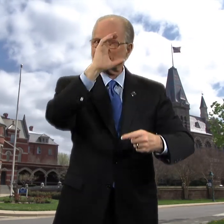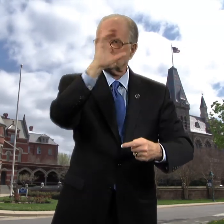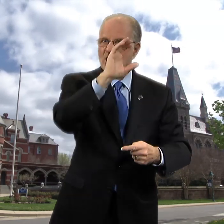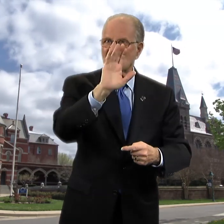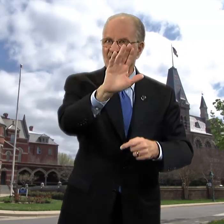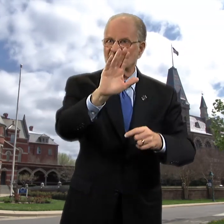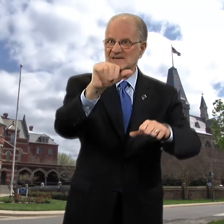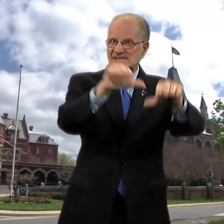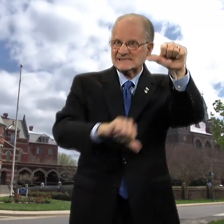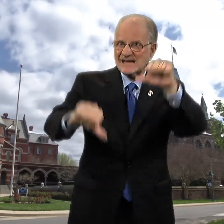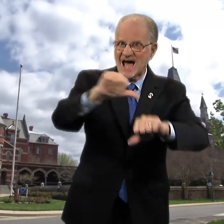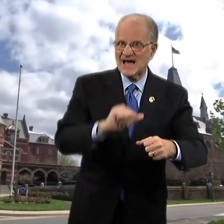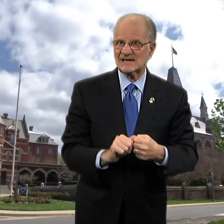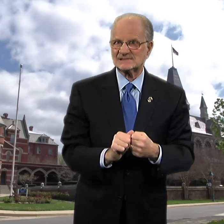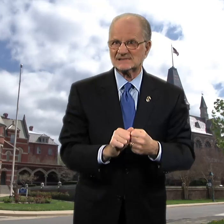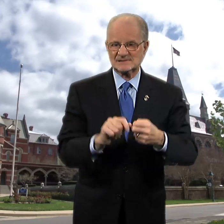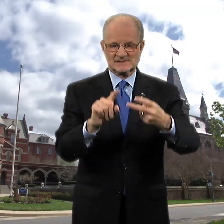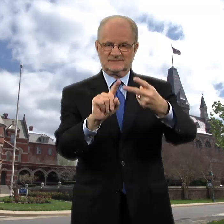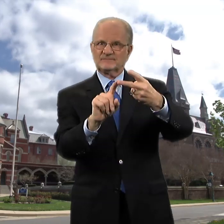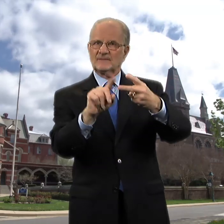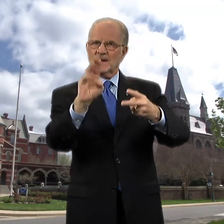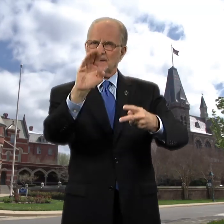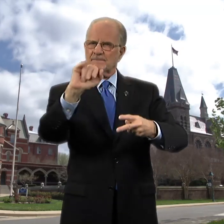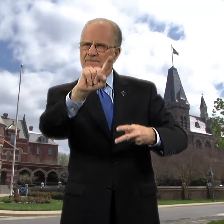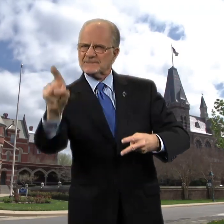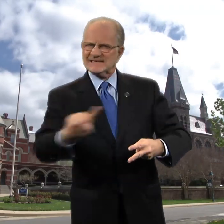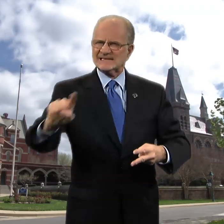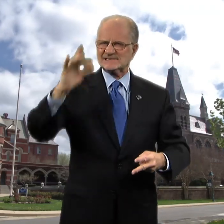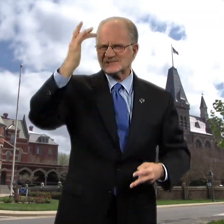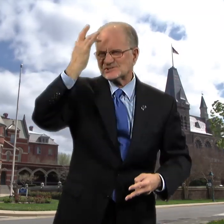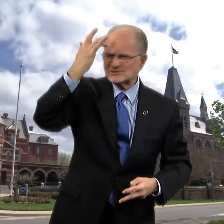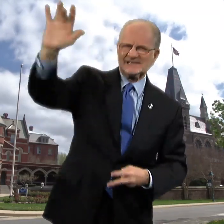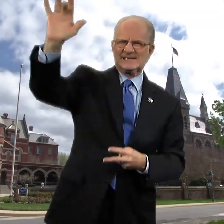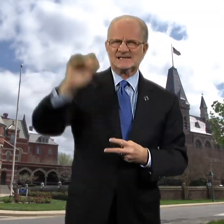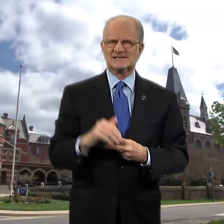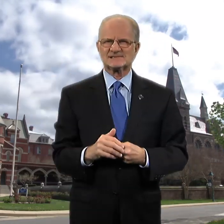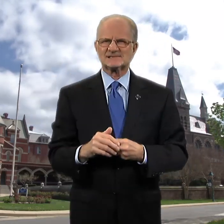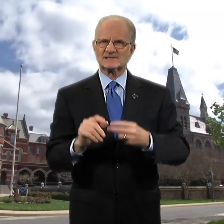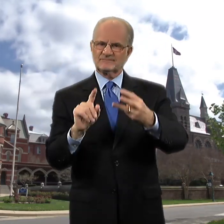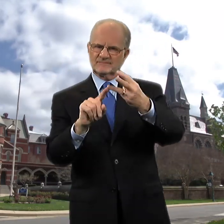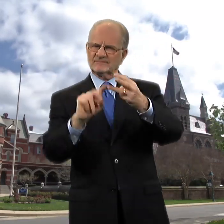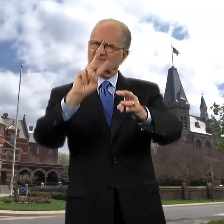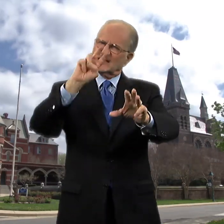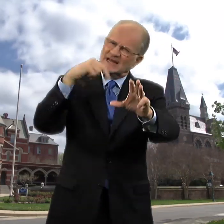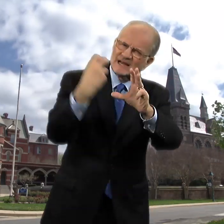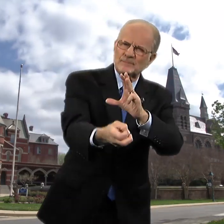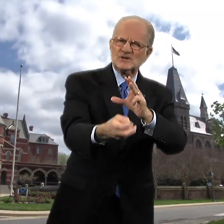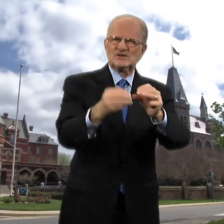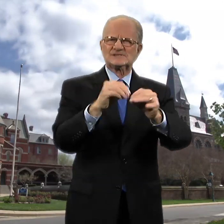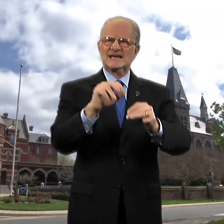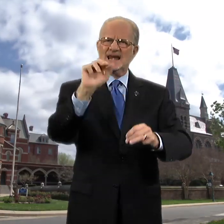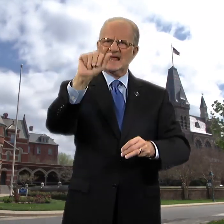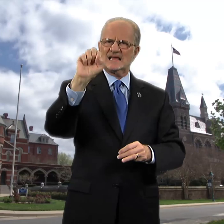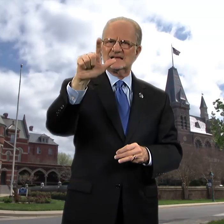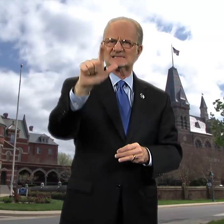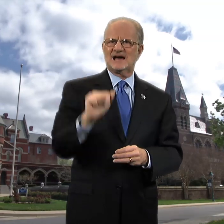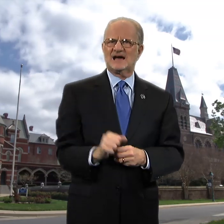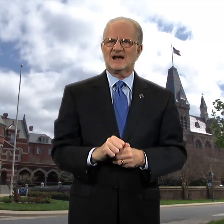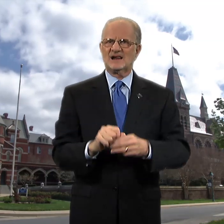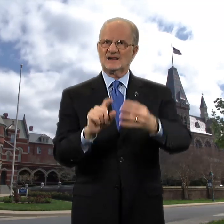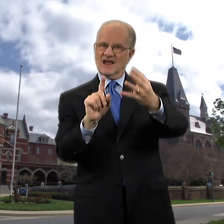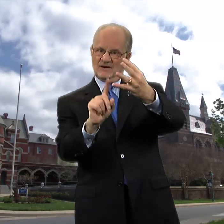Exploring the Sciences, BizGenius, Immerse into ASL,